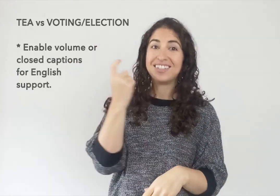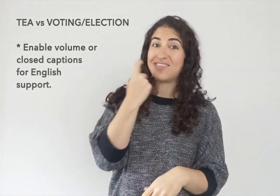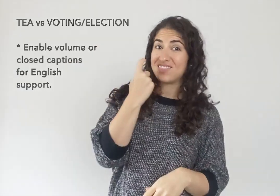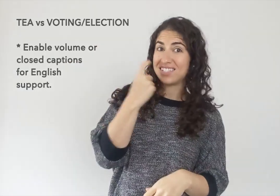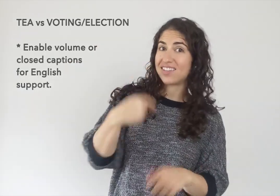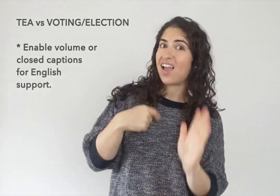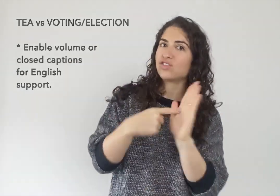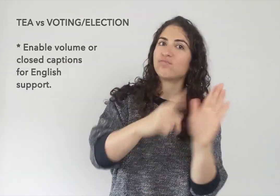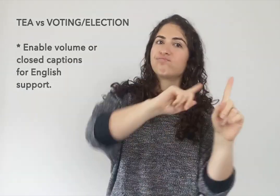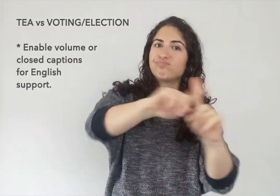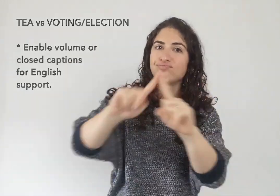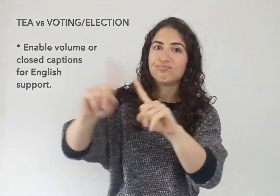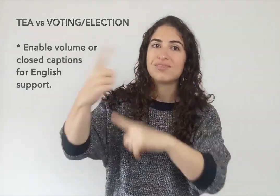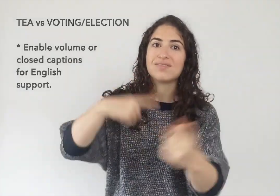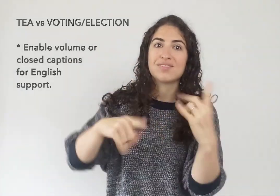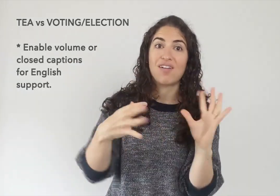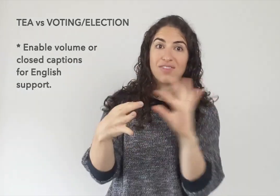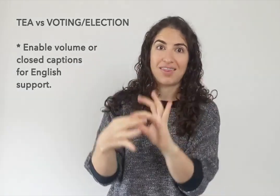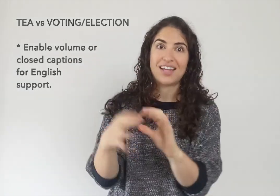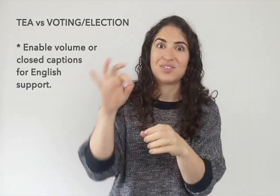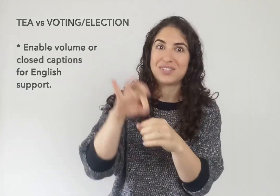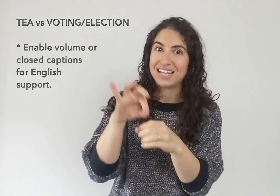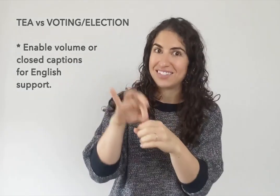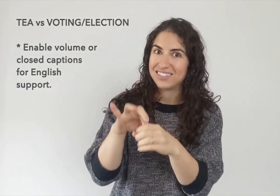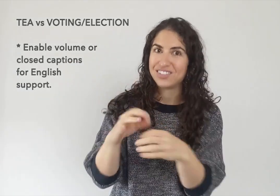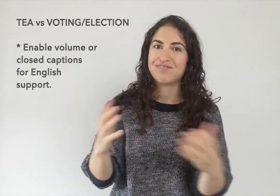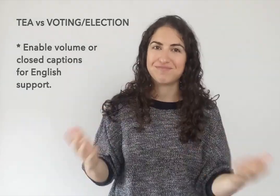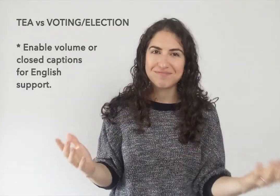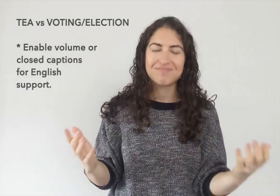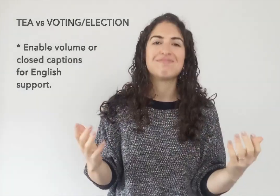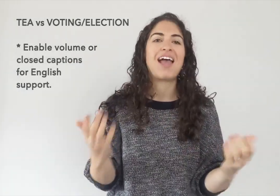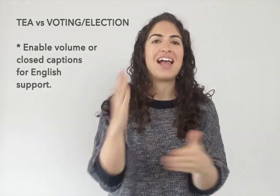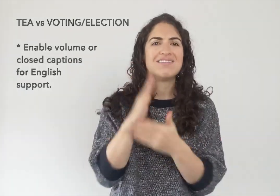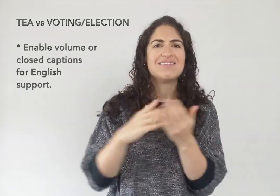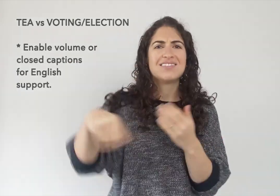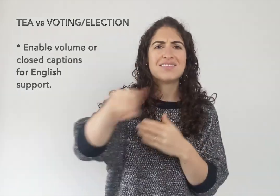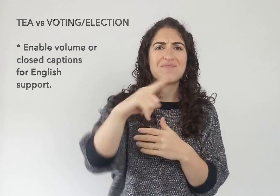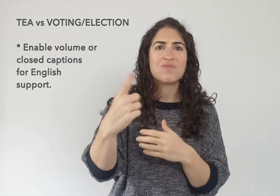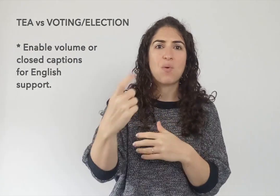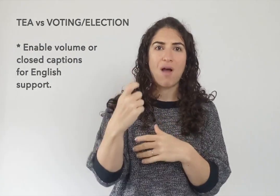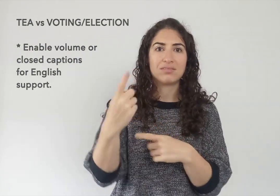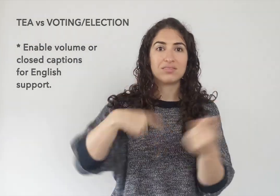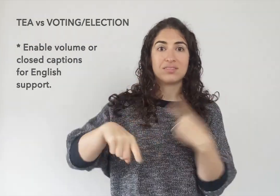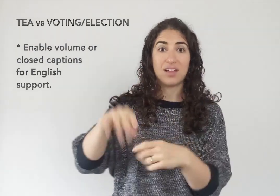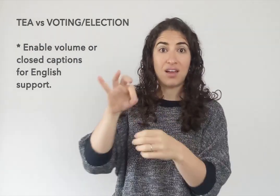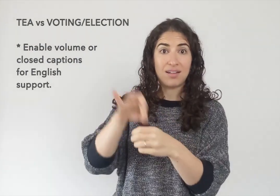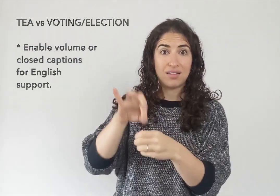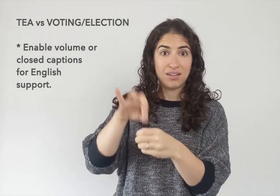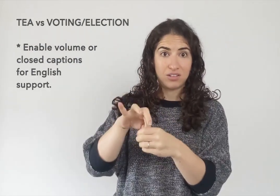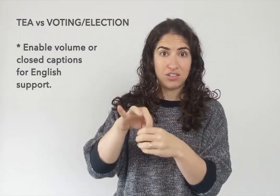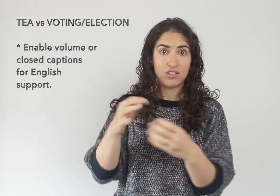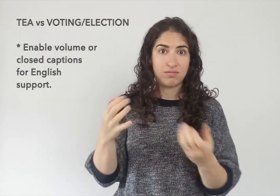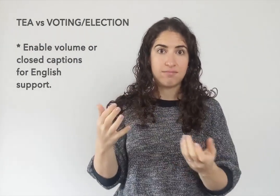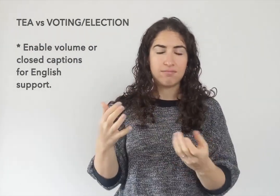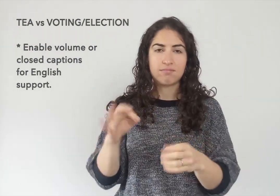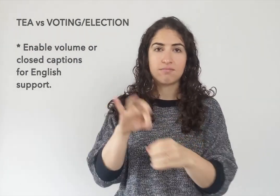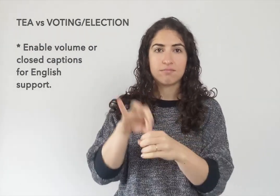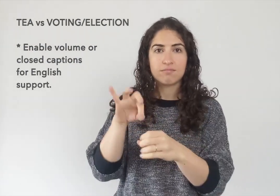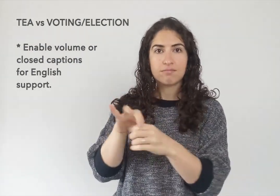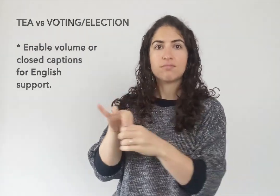Hello! Recently, I showed different signs related to the election, and some of you asked about the sign ELECTION or VOTING,